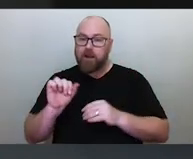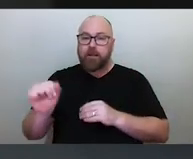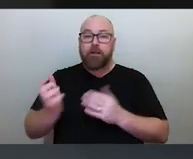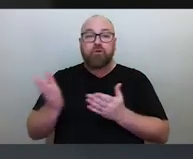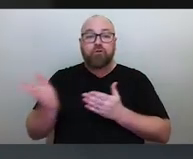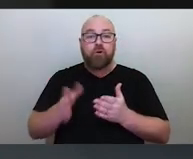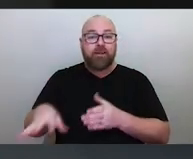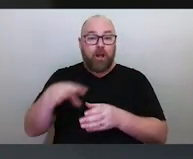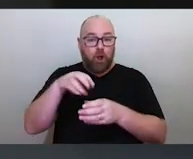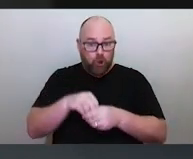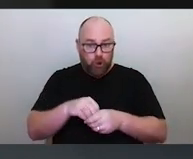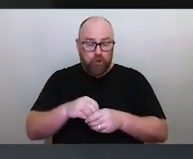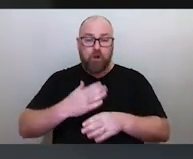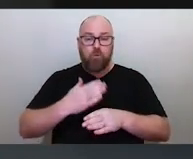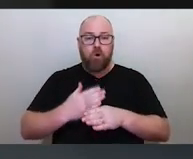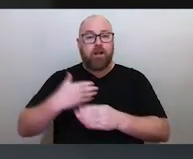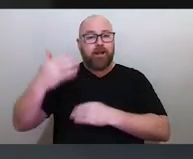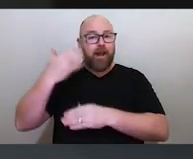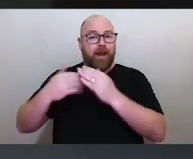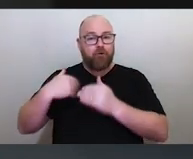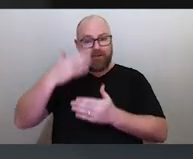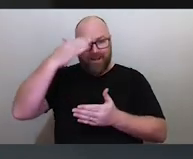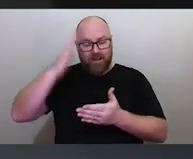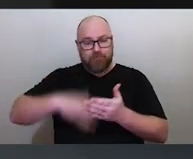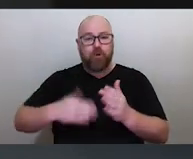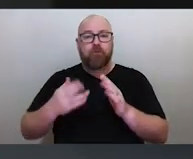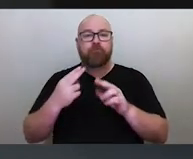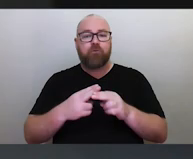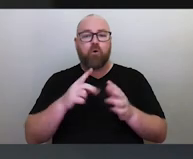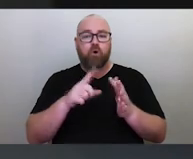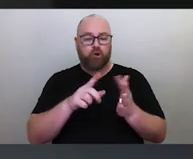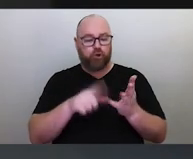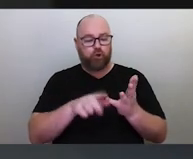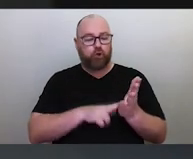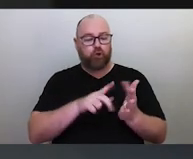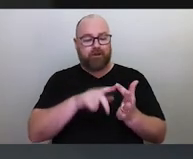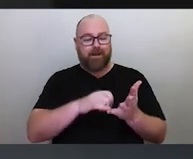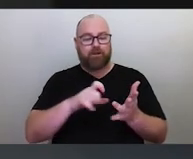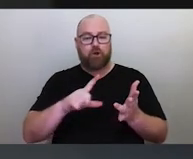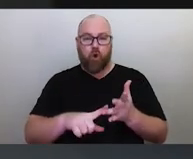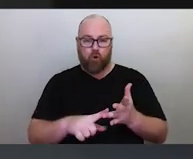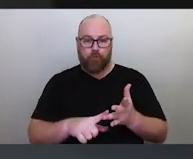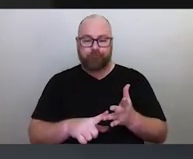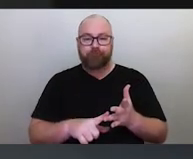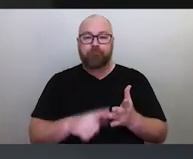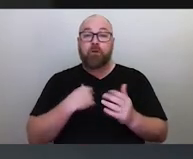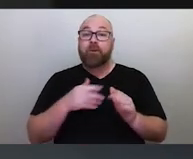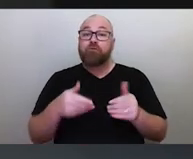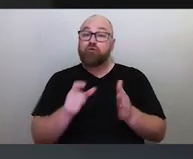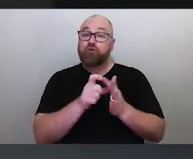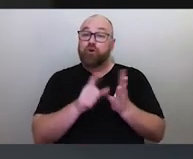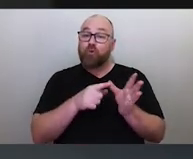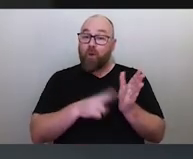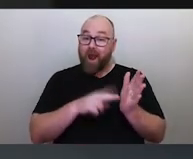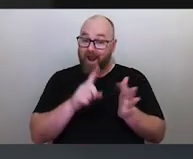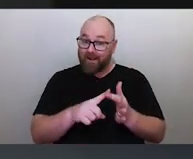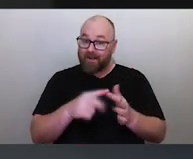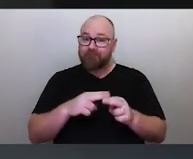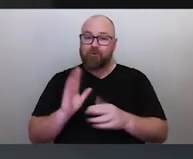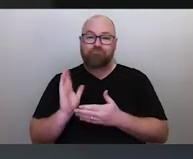working as Heritage Expert for UNESCO. So I would like to now introduce Duane Hamacher to deliver this year's Keynote Address.